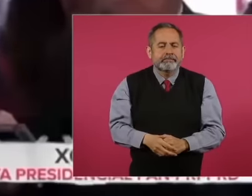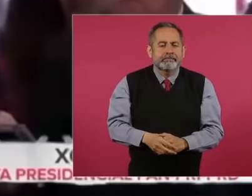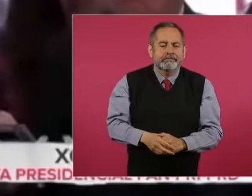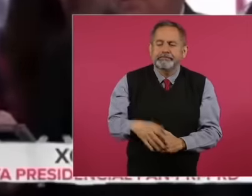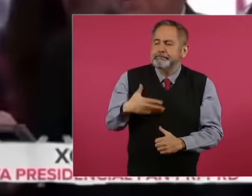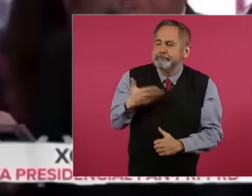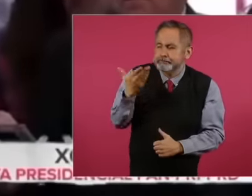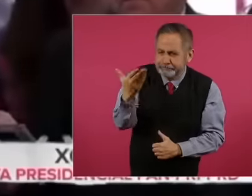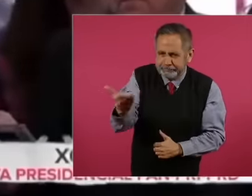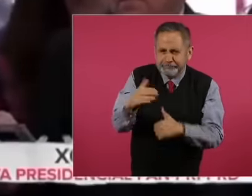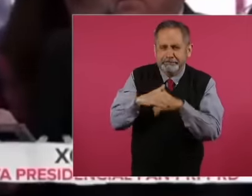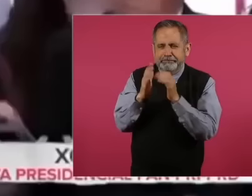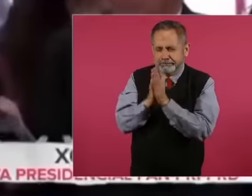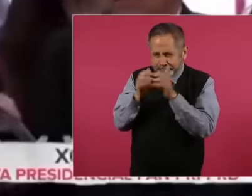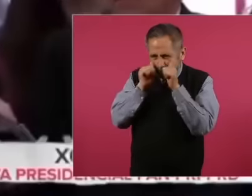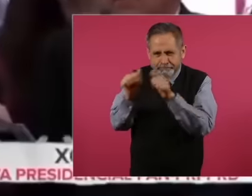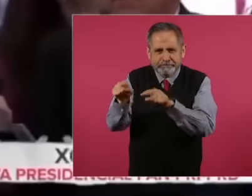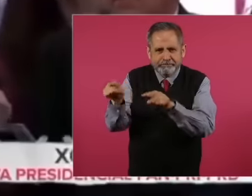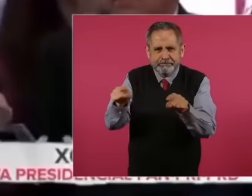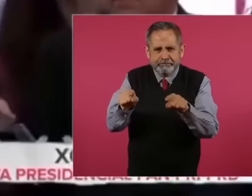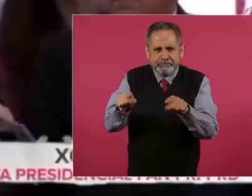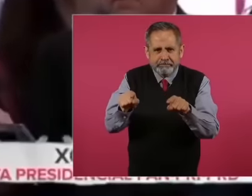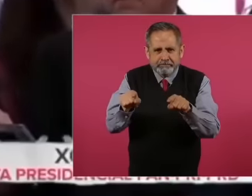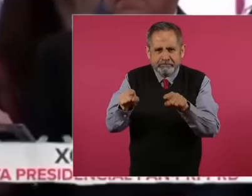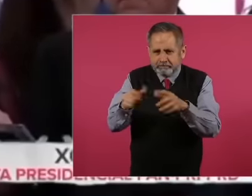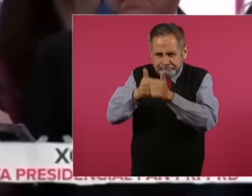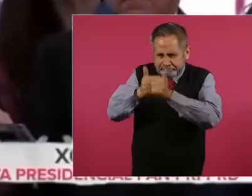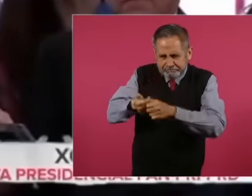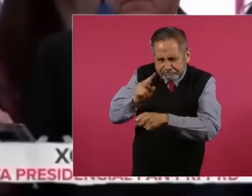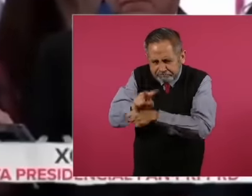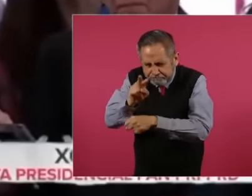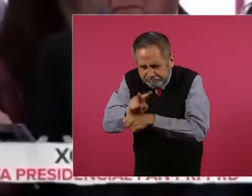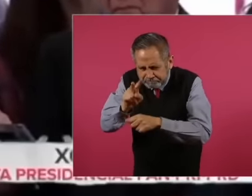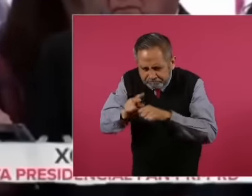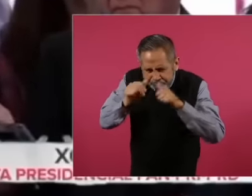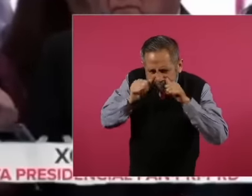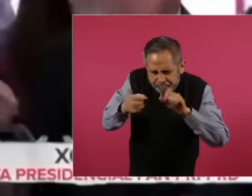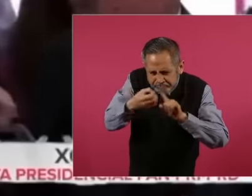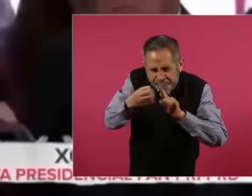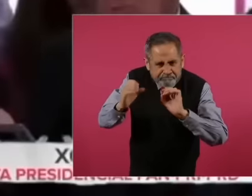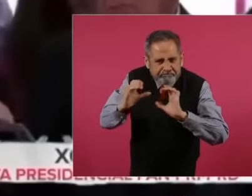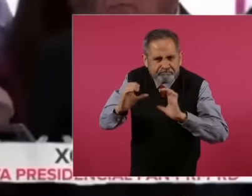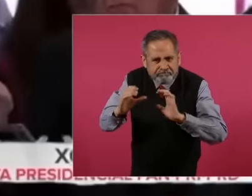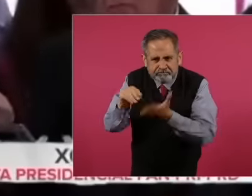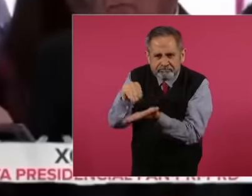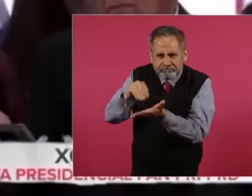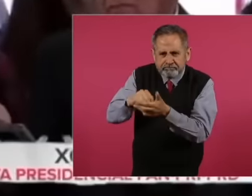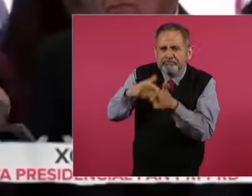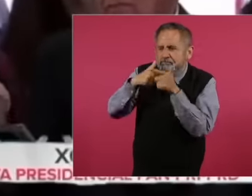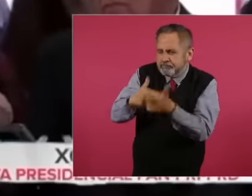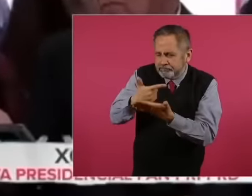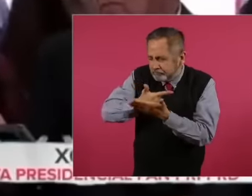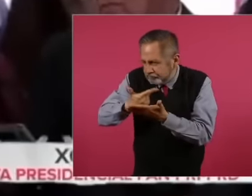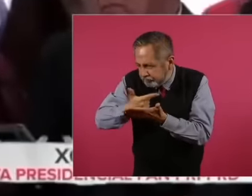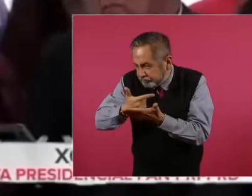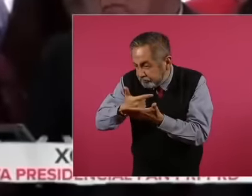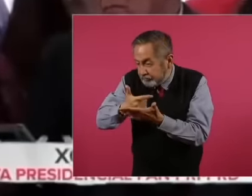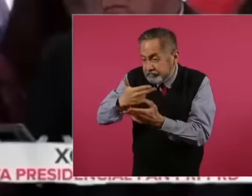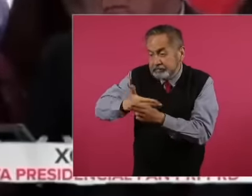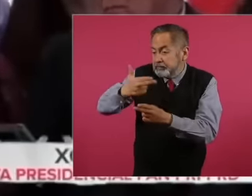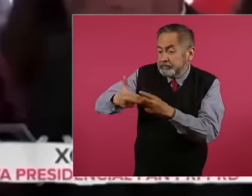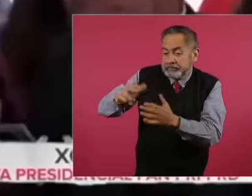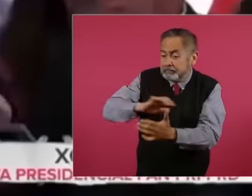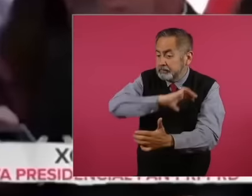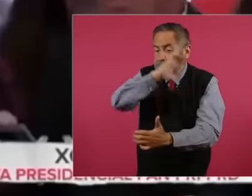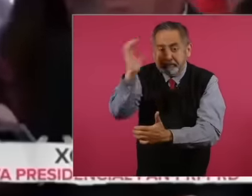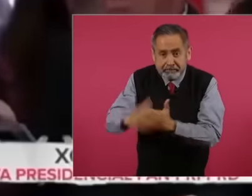to please do not move from your places, continue with your work until you finish counting the last